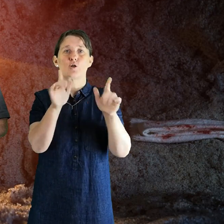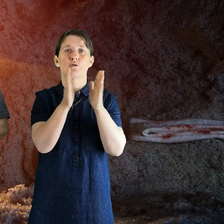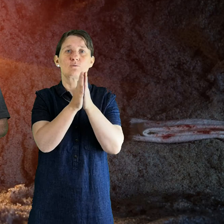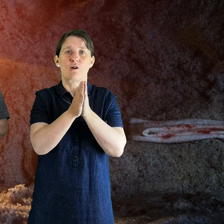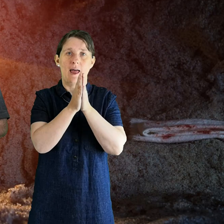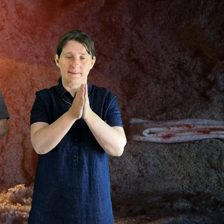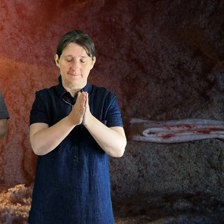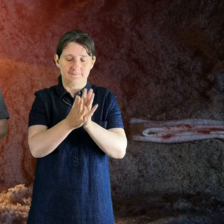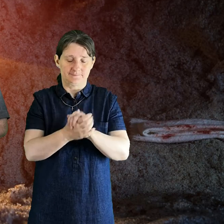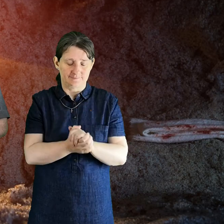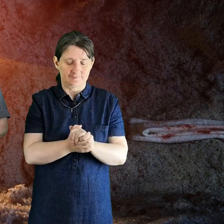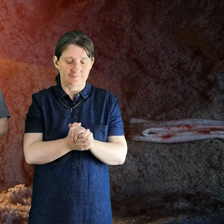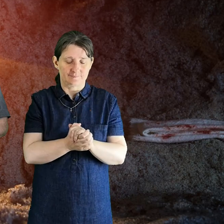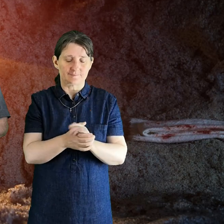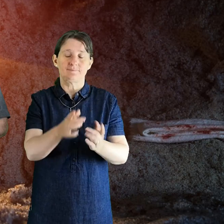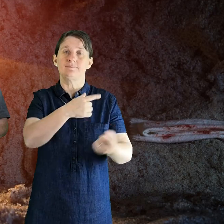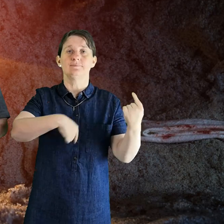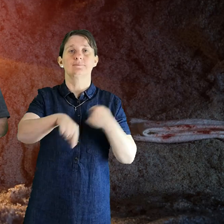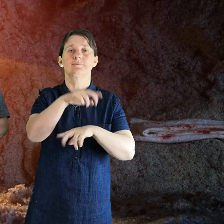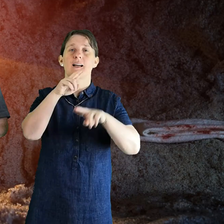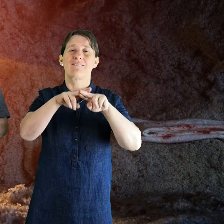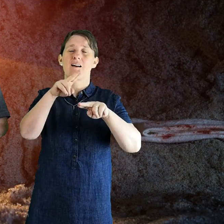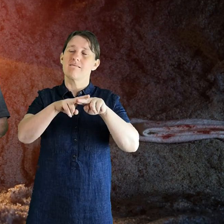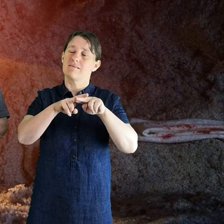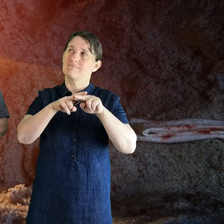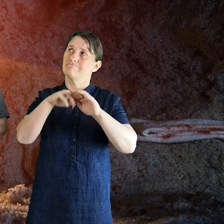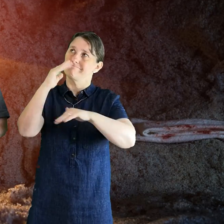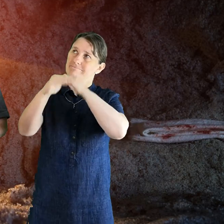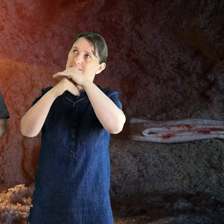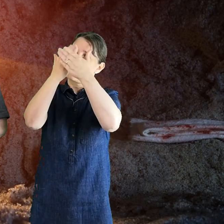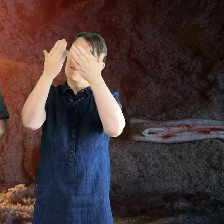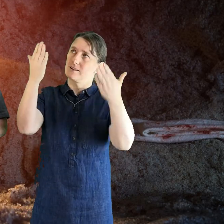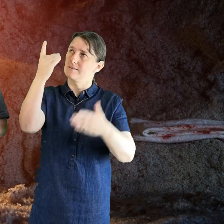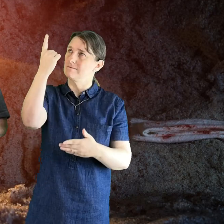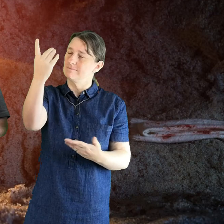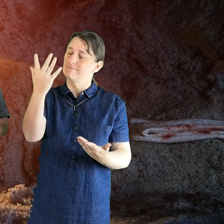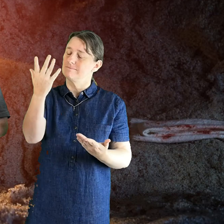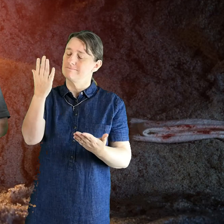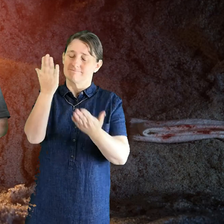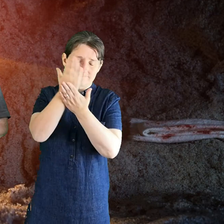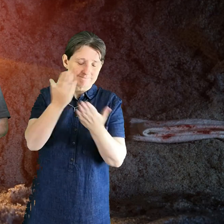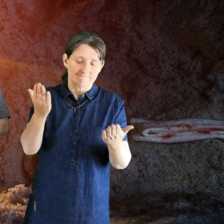our Father who art in heaven hallowed be thy name